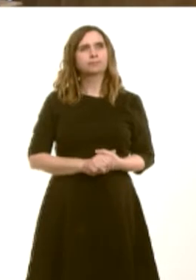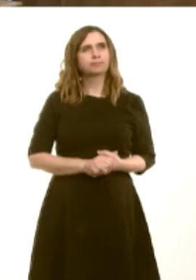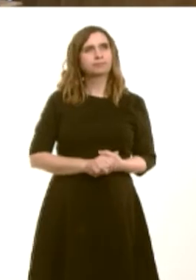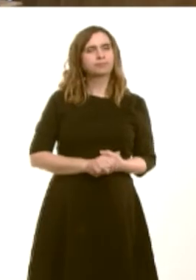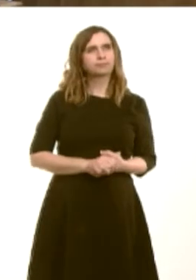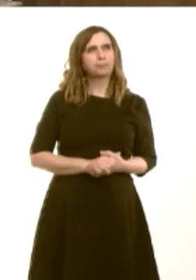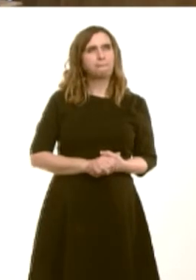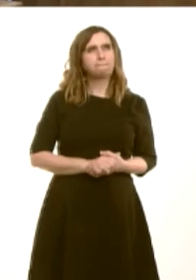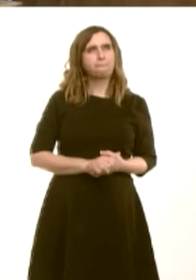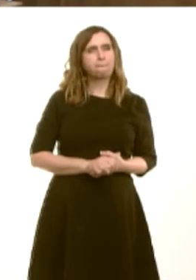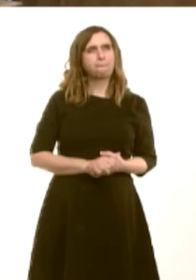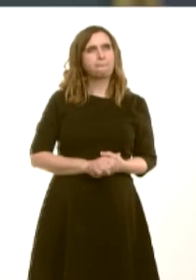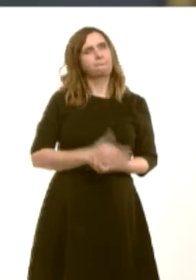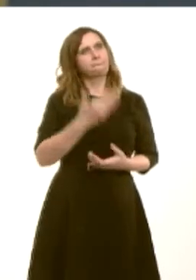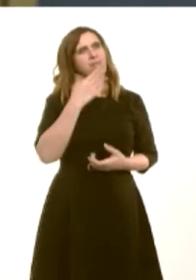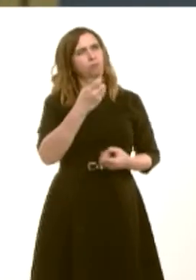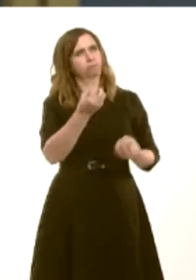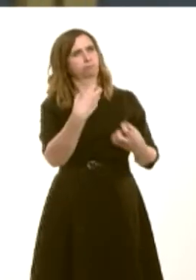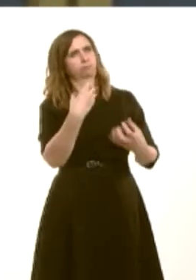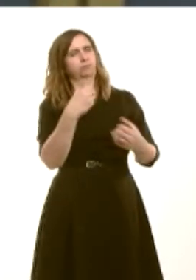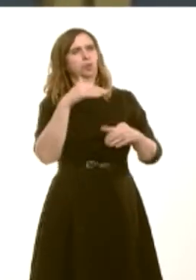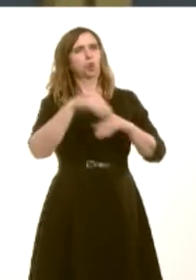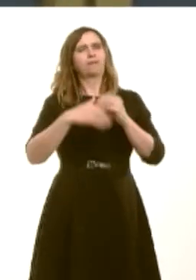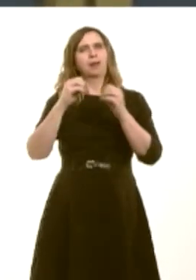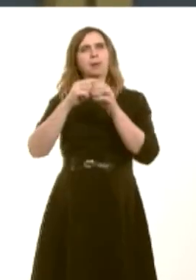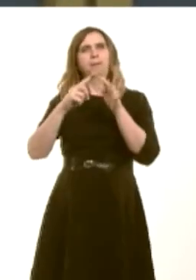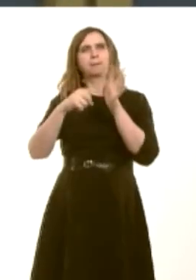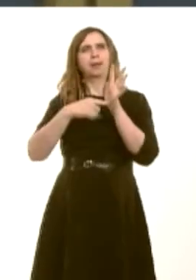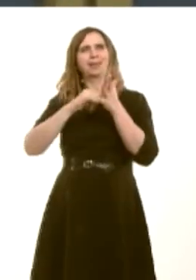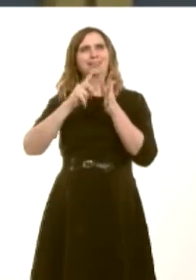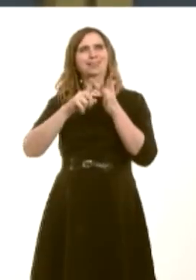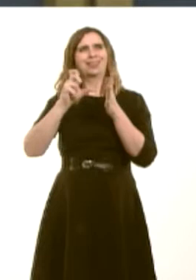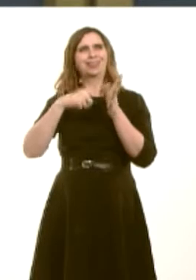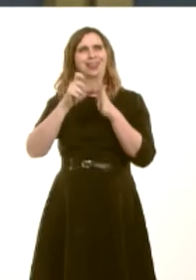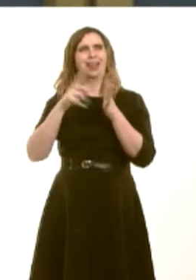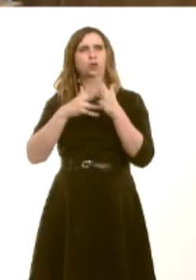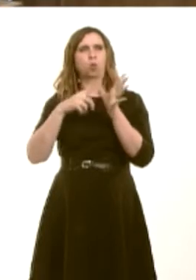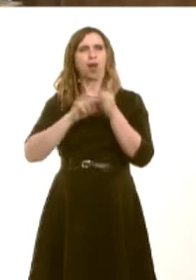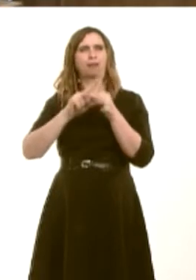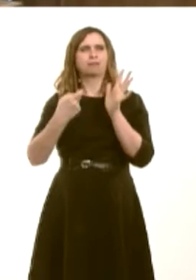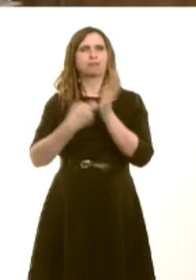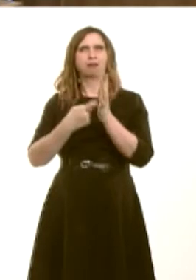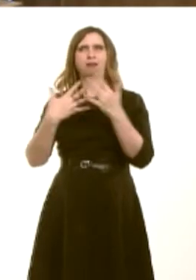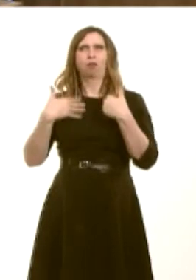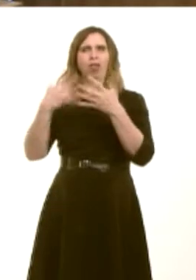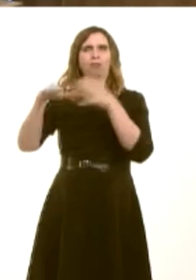the future. Antoinette Sandbach: 9. A wnaiff y Gweinidog ddatganiad am ddefnyddio meddygon locwm yn ardal Bwrdd Iechyd Prifysgol Betsi Cadwaladr? OAQ(4)2184(FM) Carwyn Jones: Locum appointments provide essential